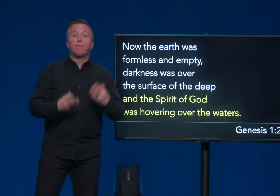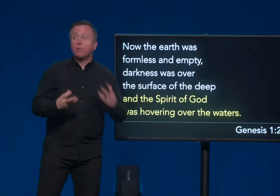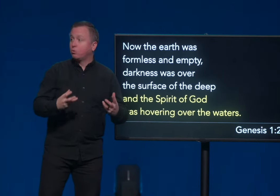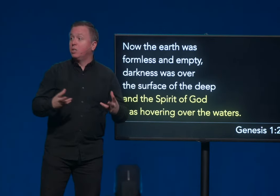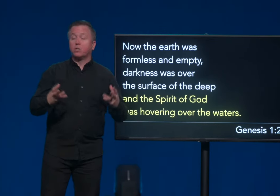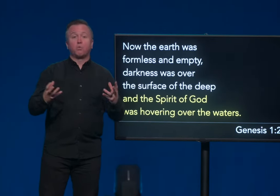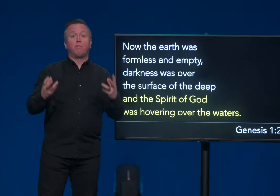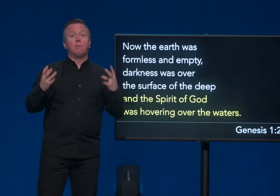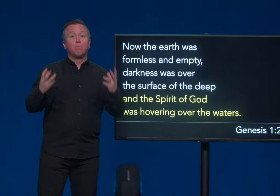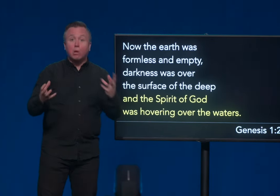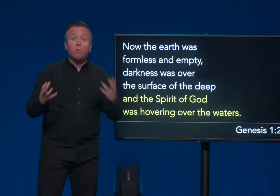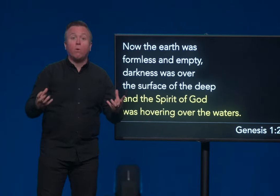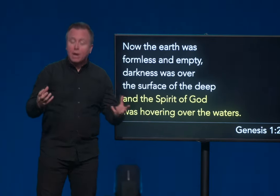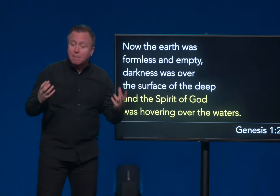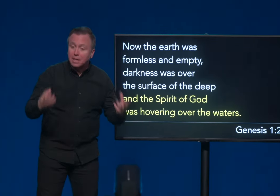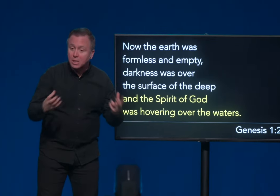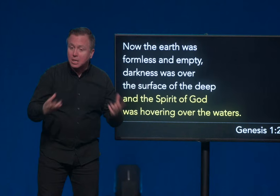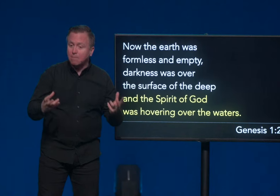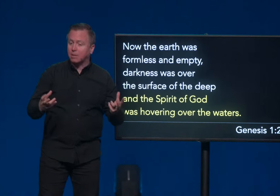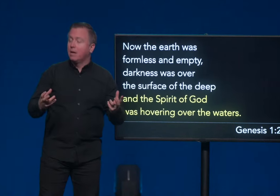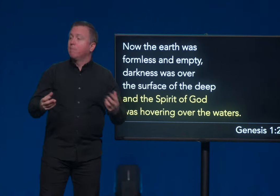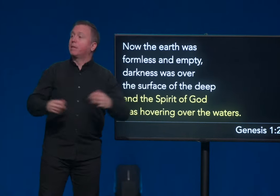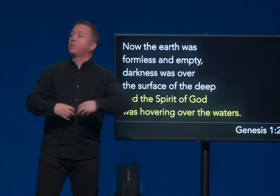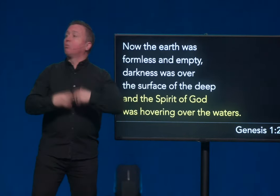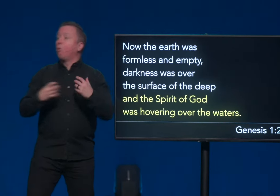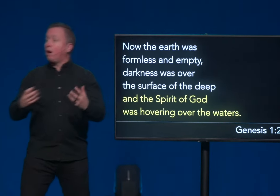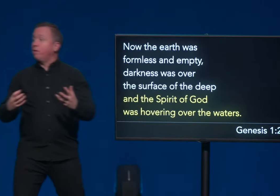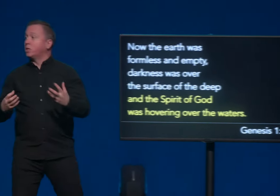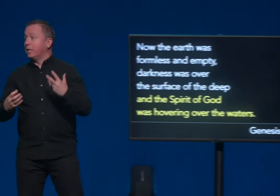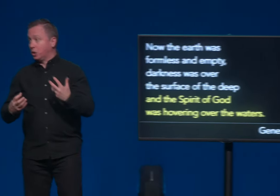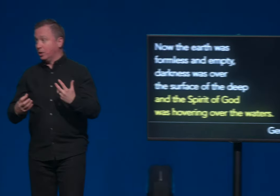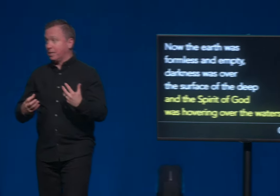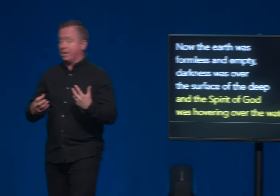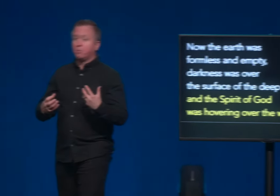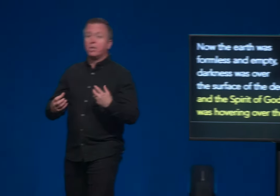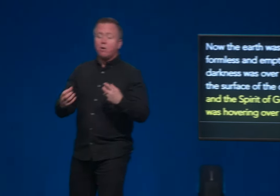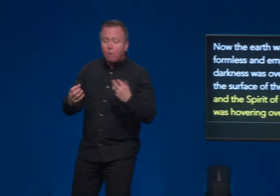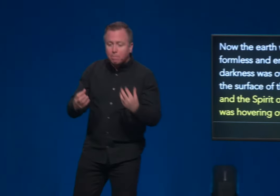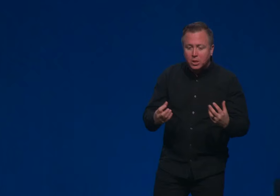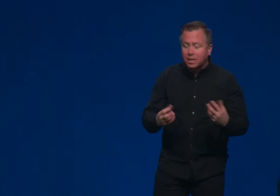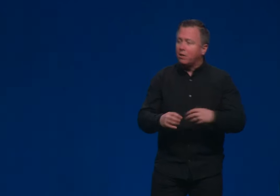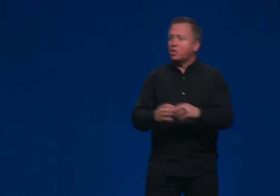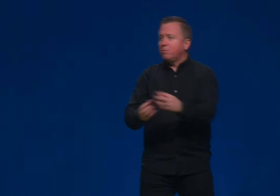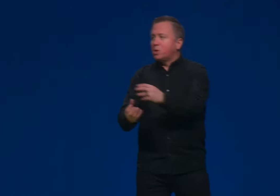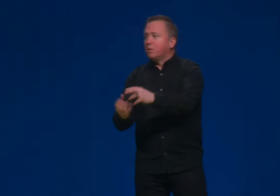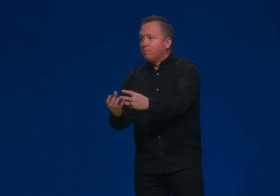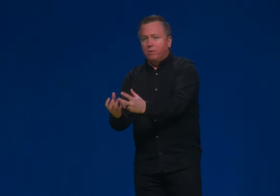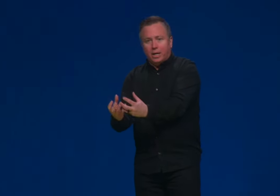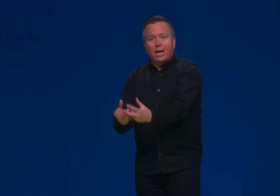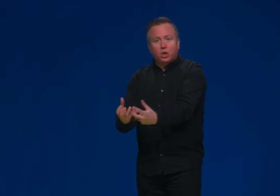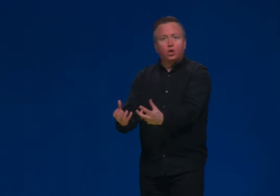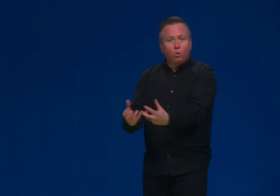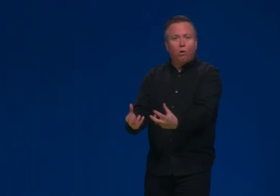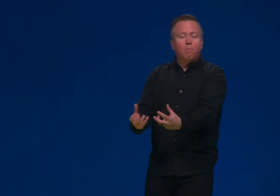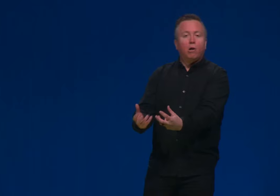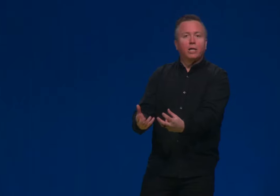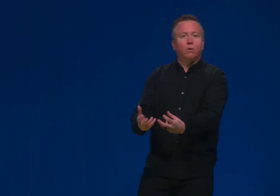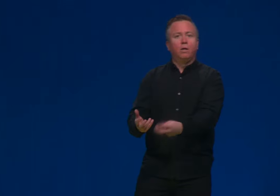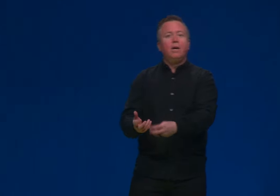The first readers would have been blown away by that statement because the waters in ancient times represented not so much the H2O molecule.